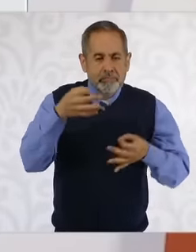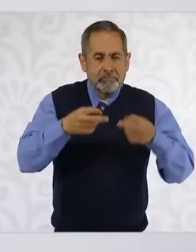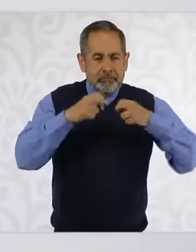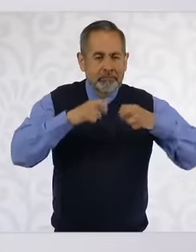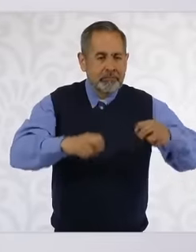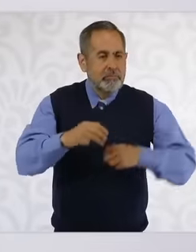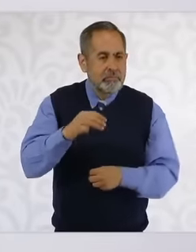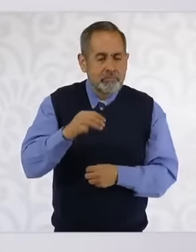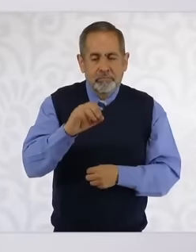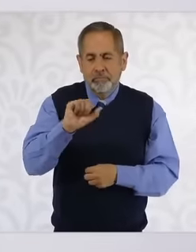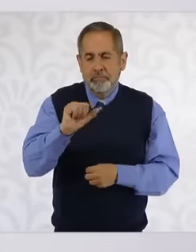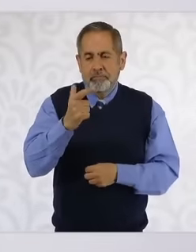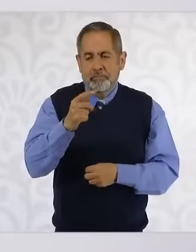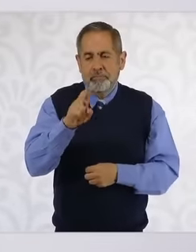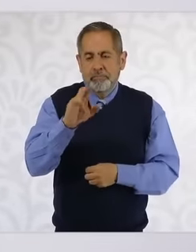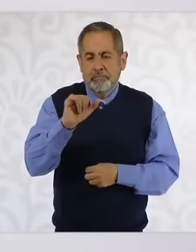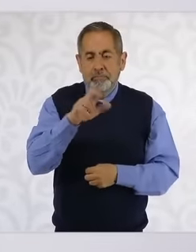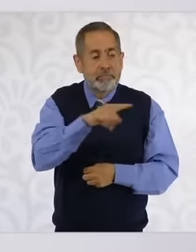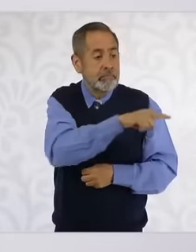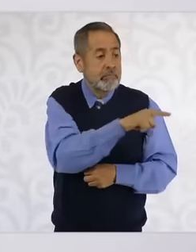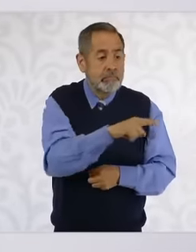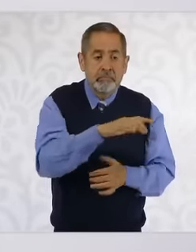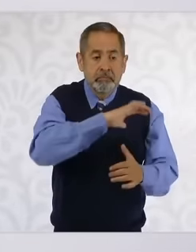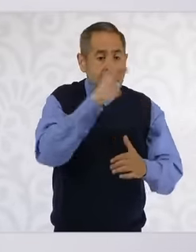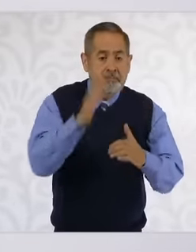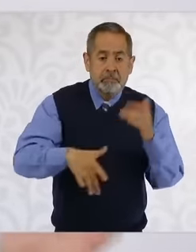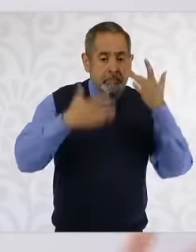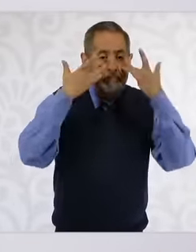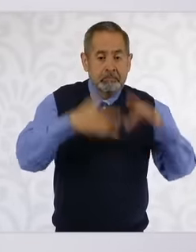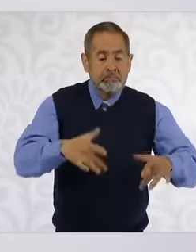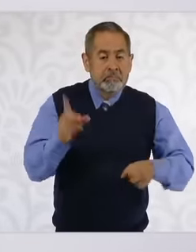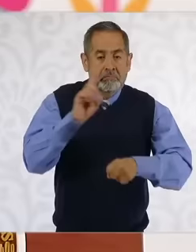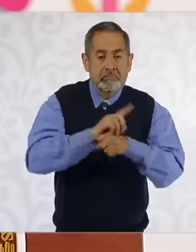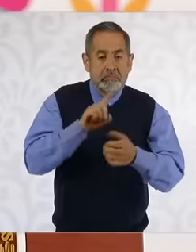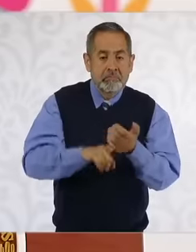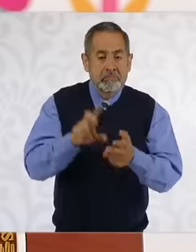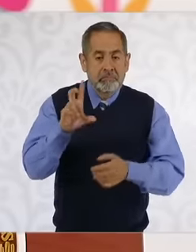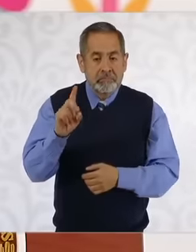November 30 with the previous scheme